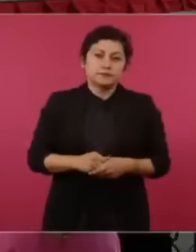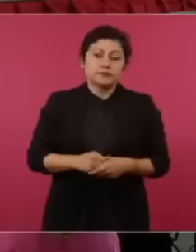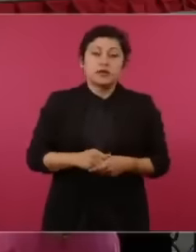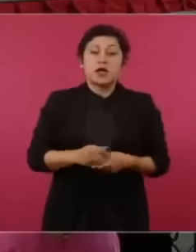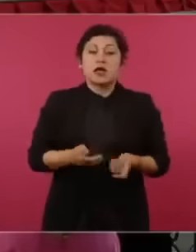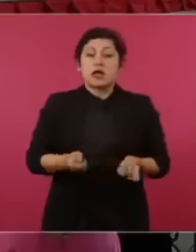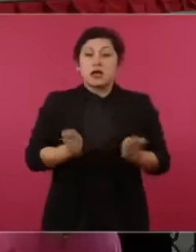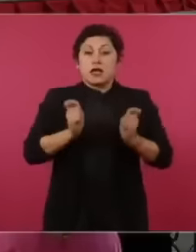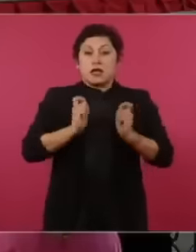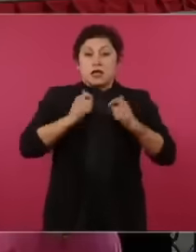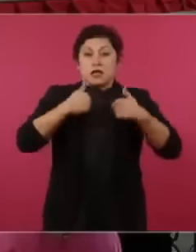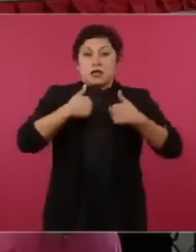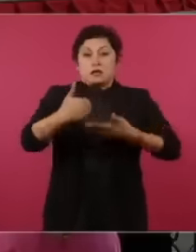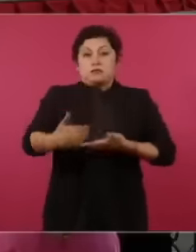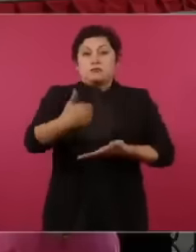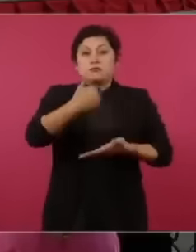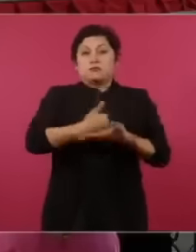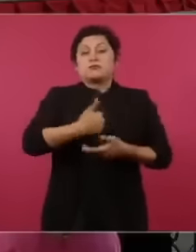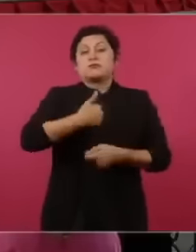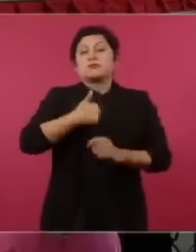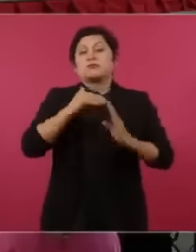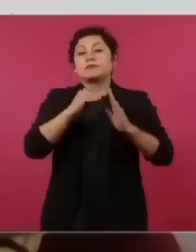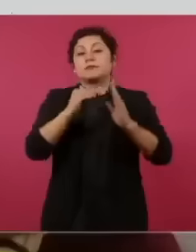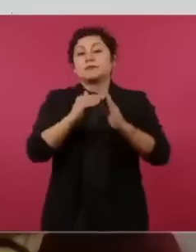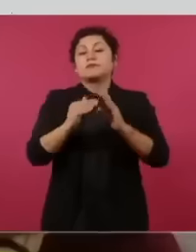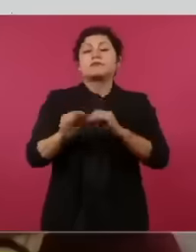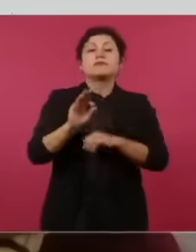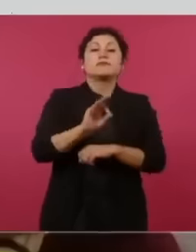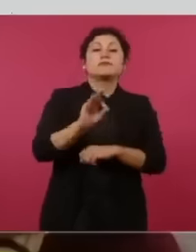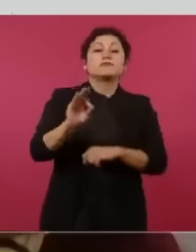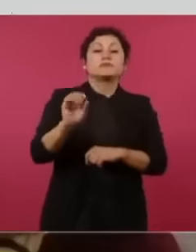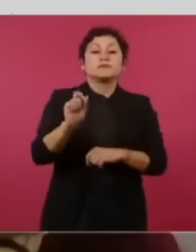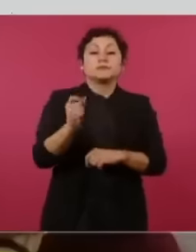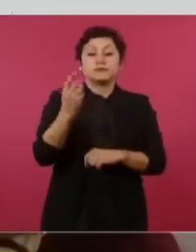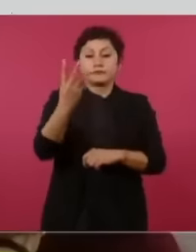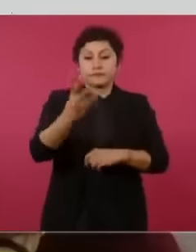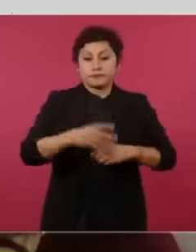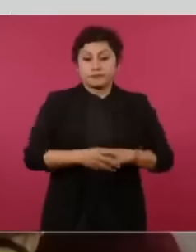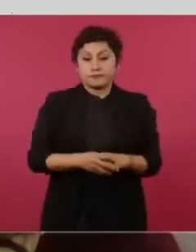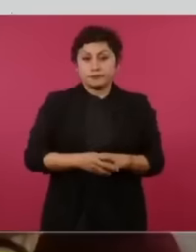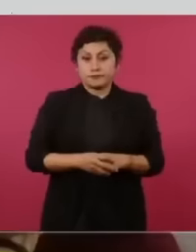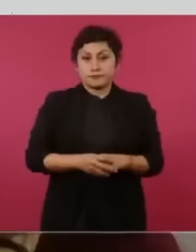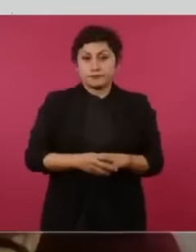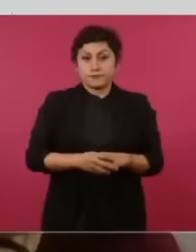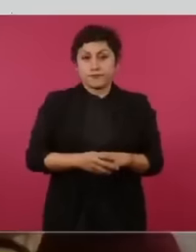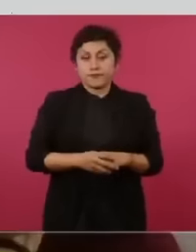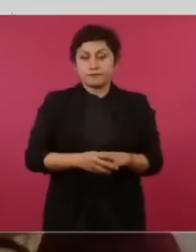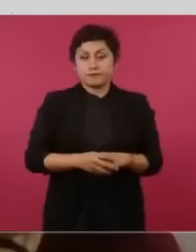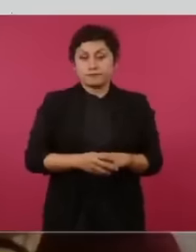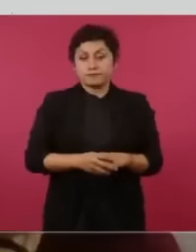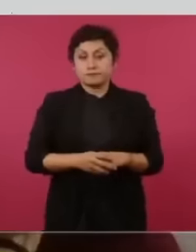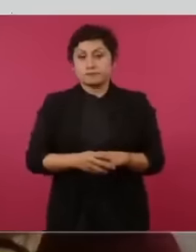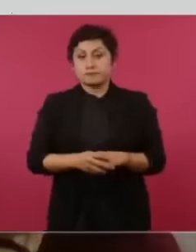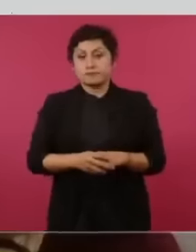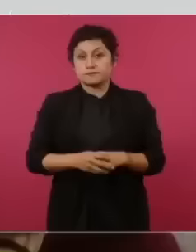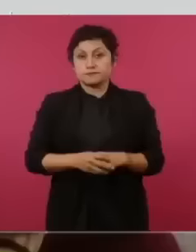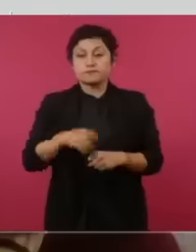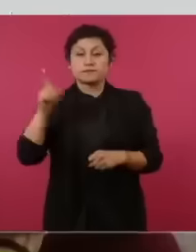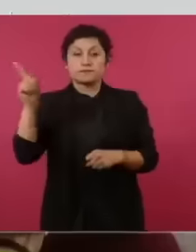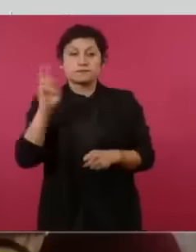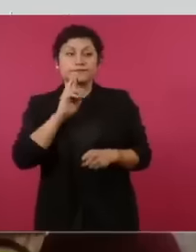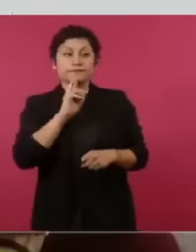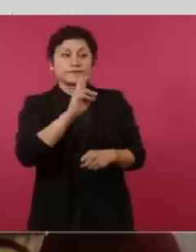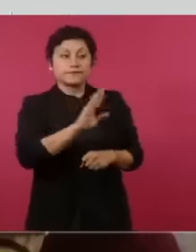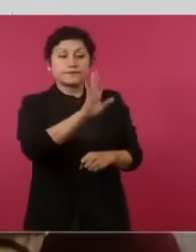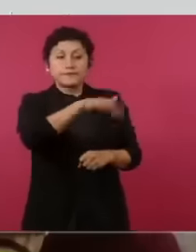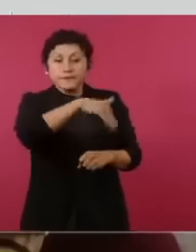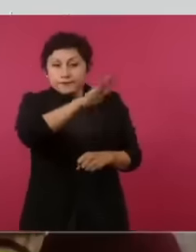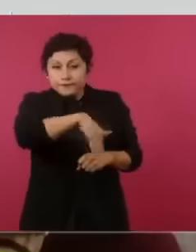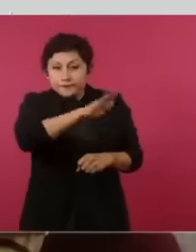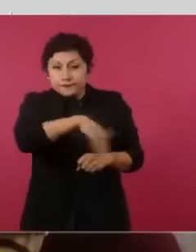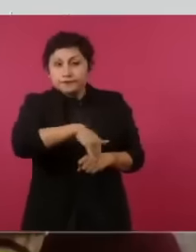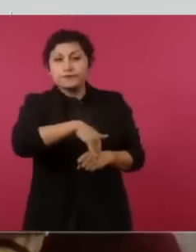the meeting on the 24th and Roberto Hernández says Hey, why not? you invite Alfredo